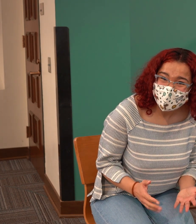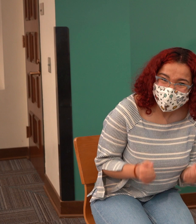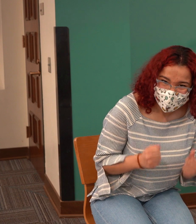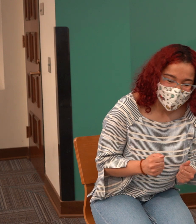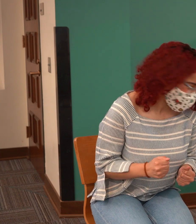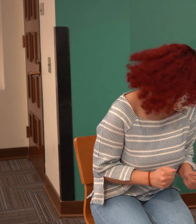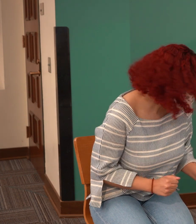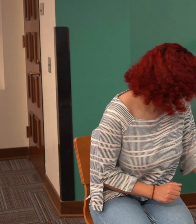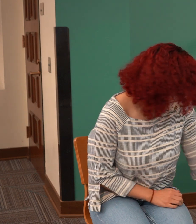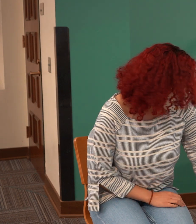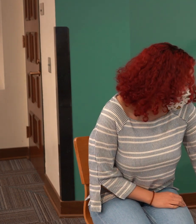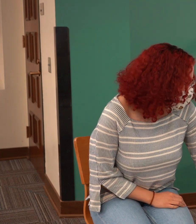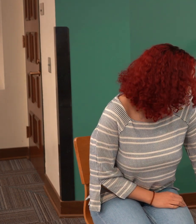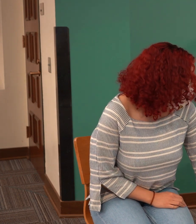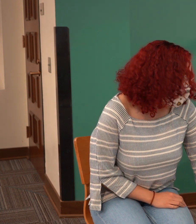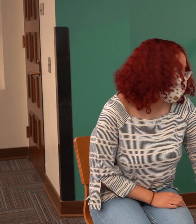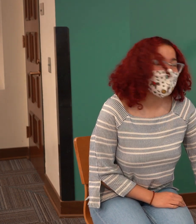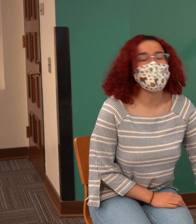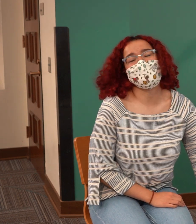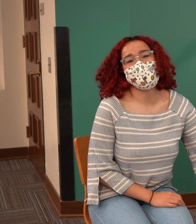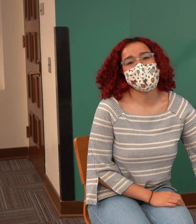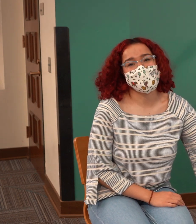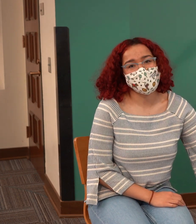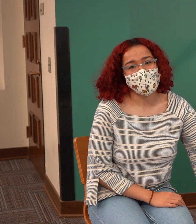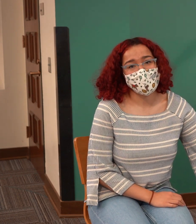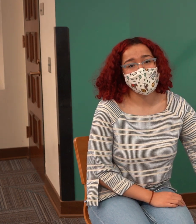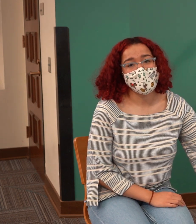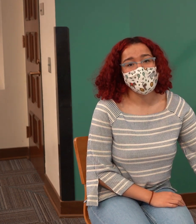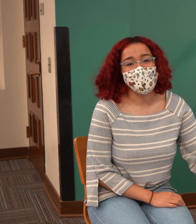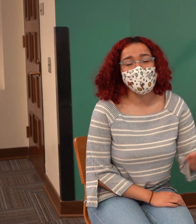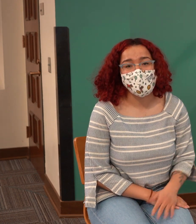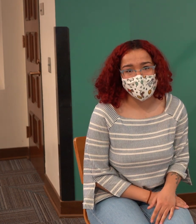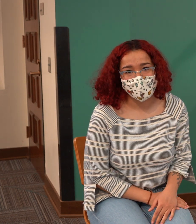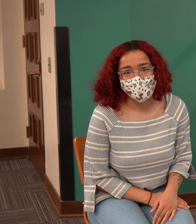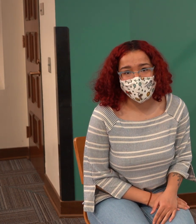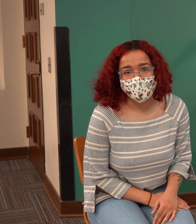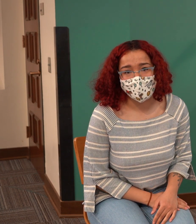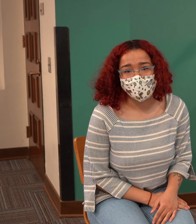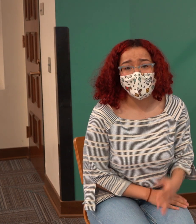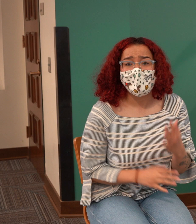And then finally we're gonna say our goodbye friend's song. How does that sound to everybody?